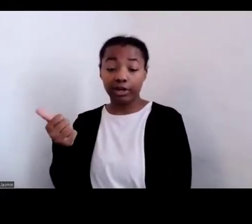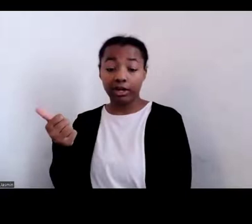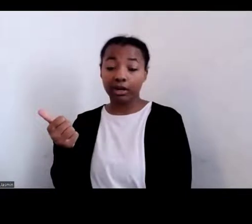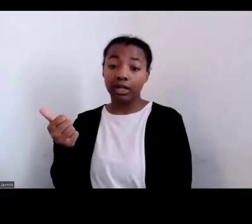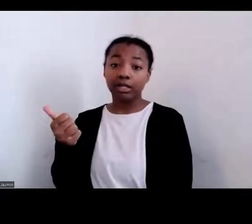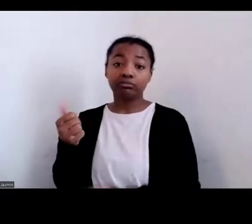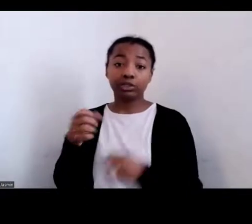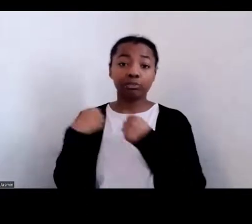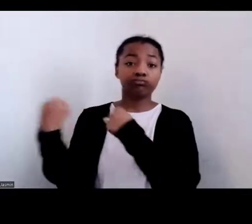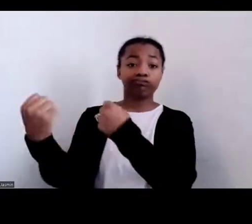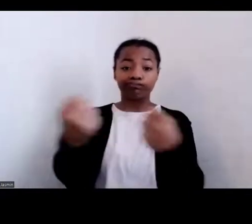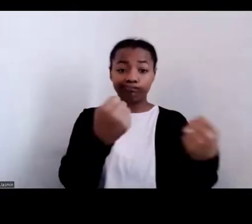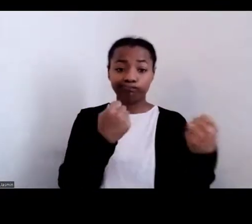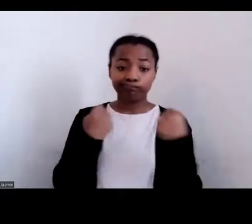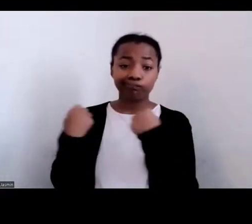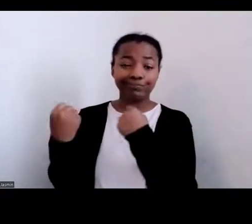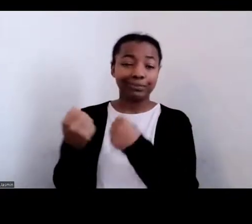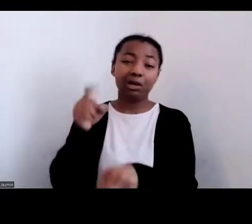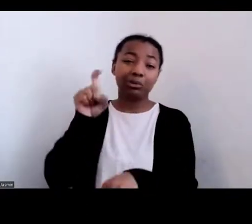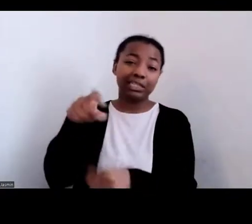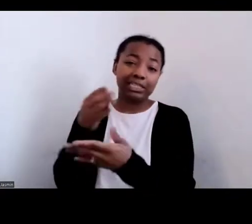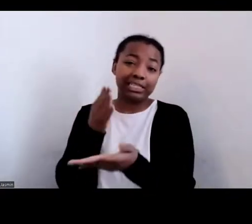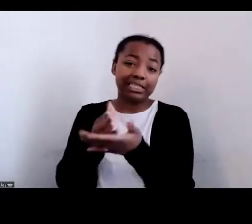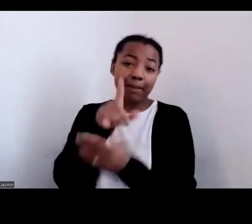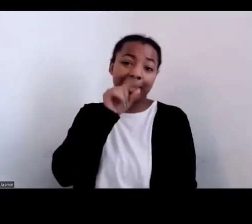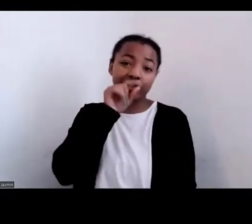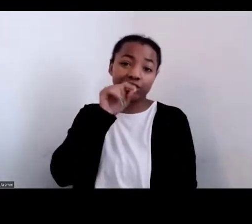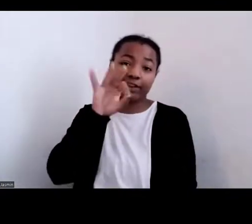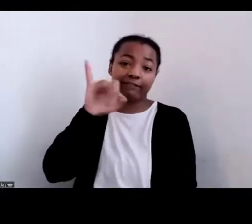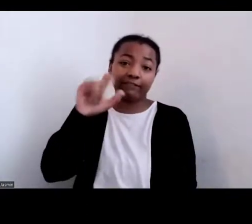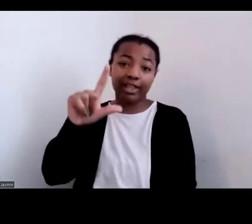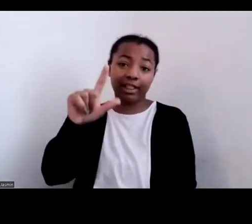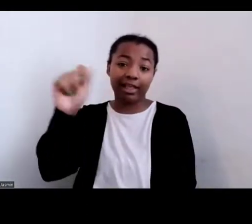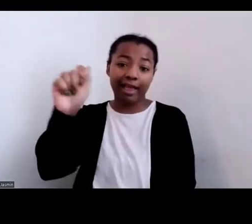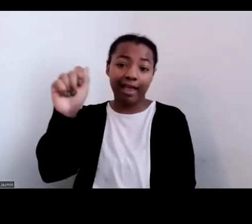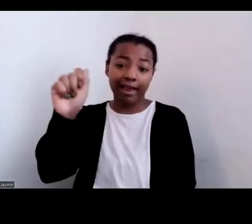And so my politics is coming into play here because I don't really want to go to Chick‑fil‑A, but I got